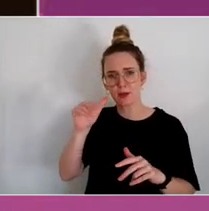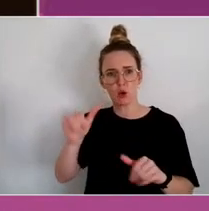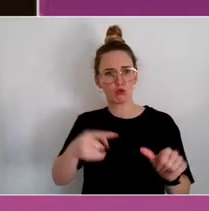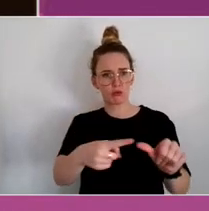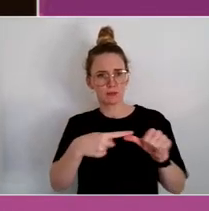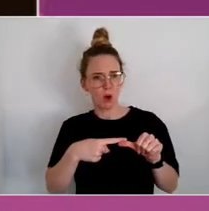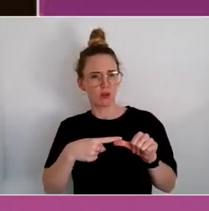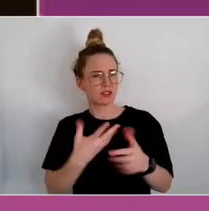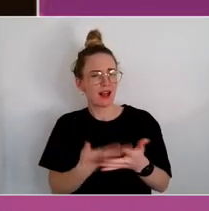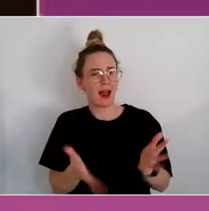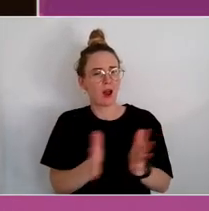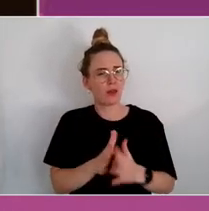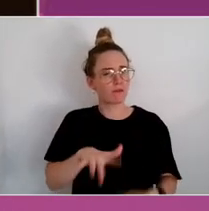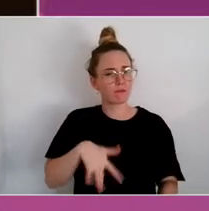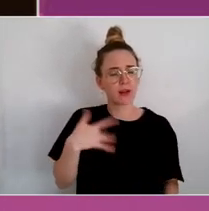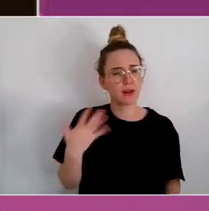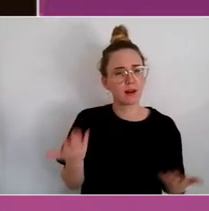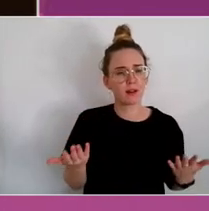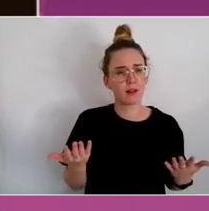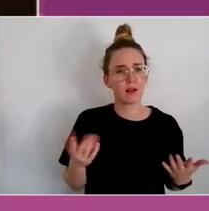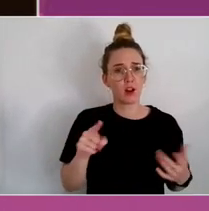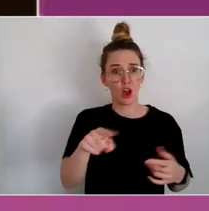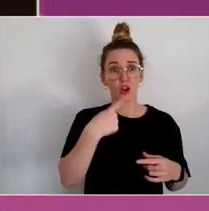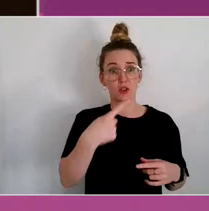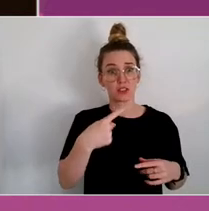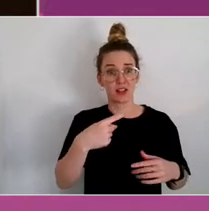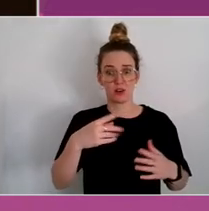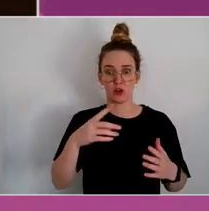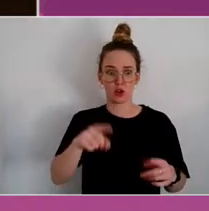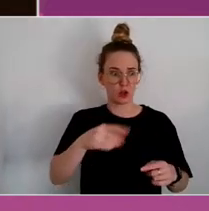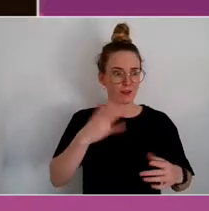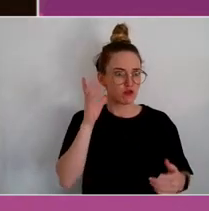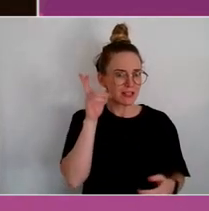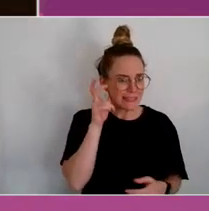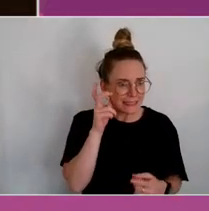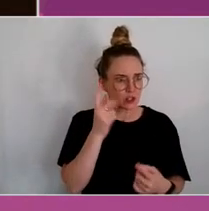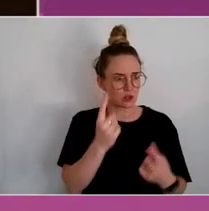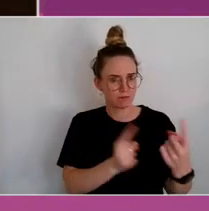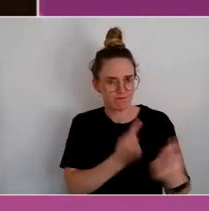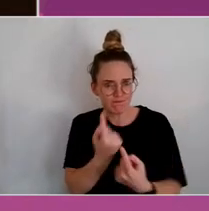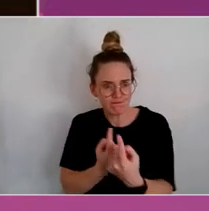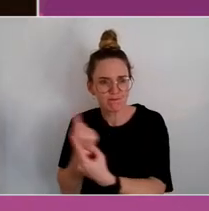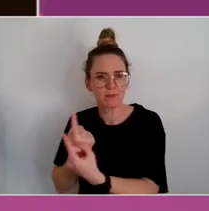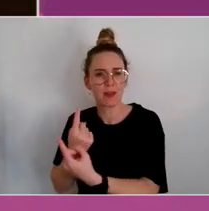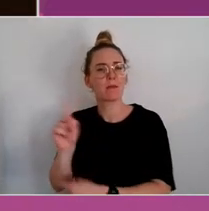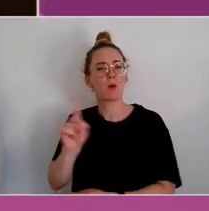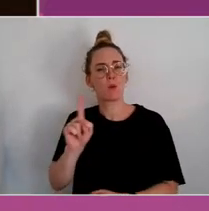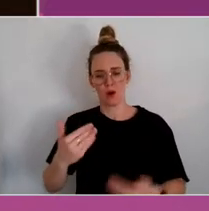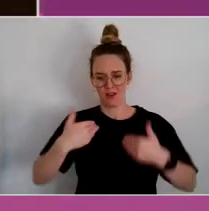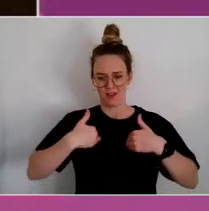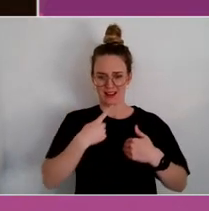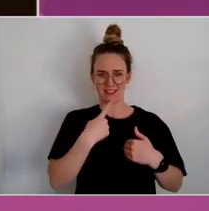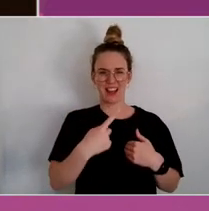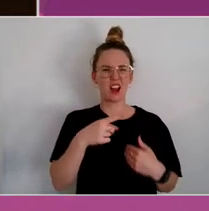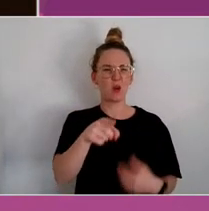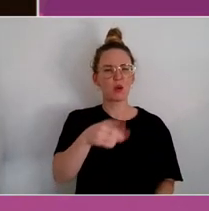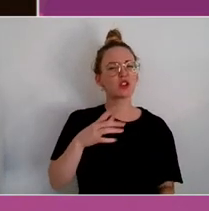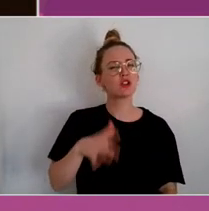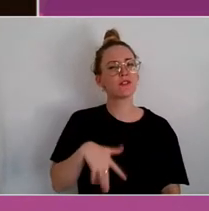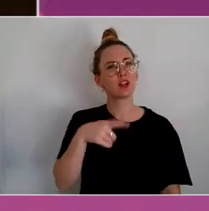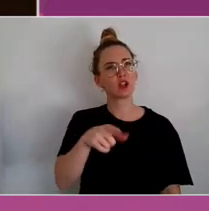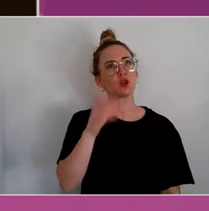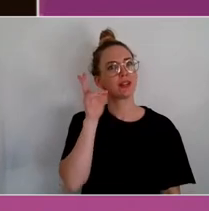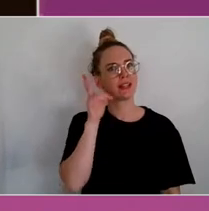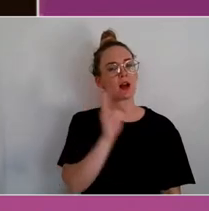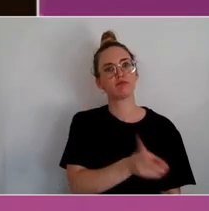You listen to people, the groundup, but what are they saying you hear most commonly?